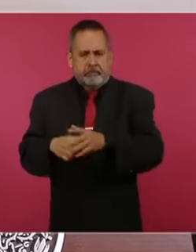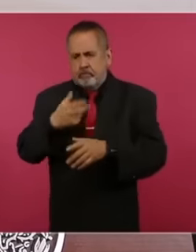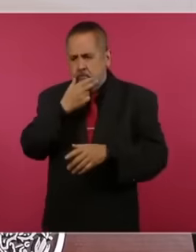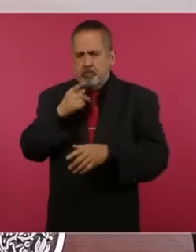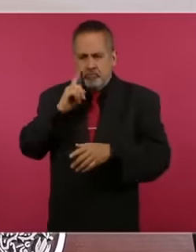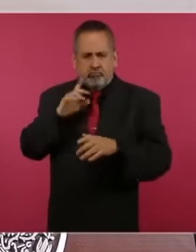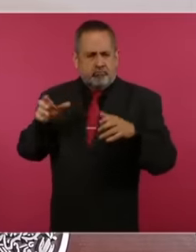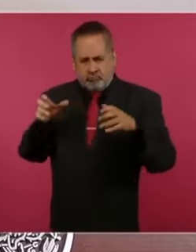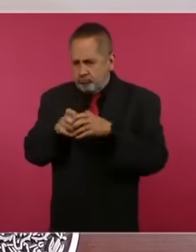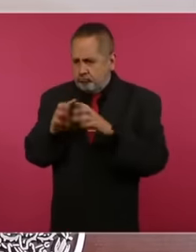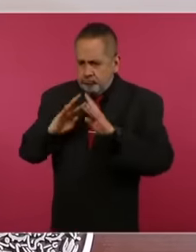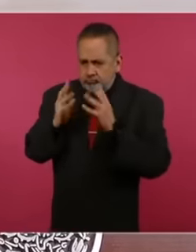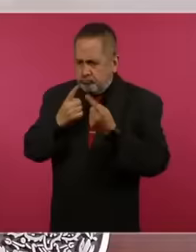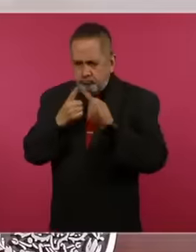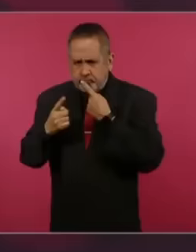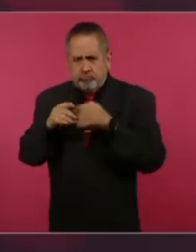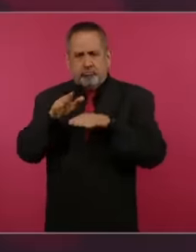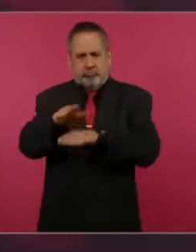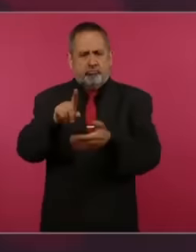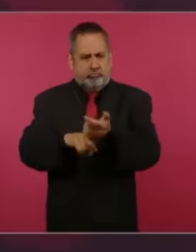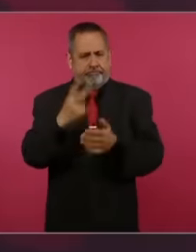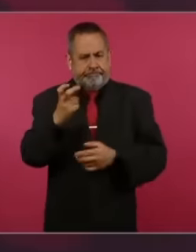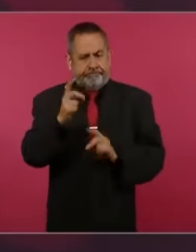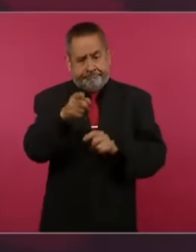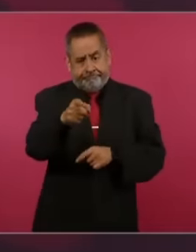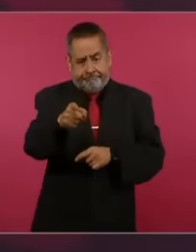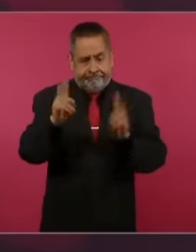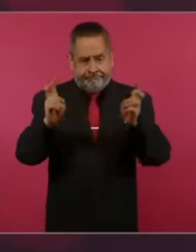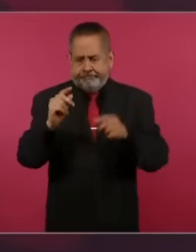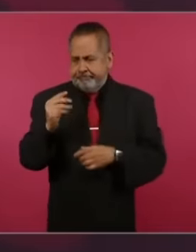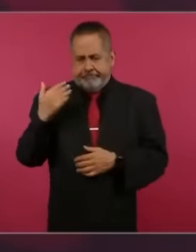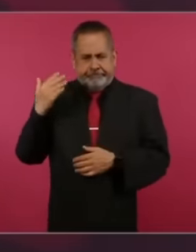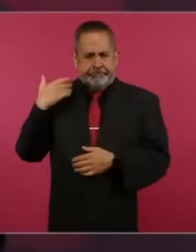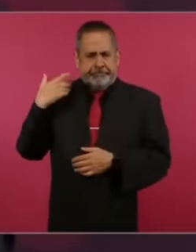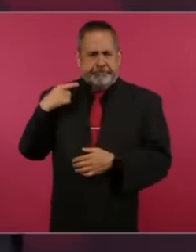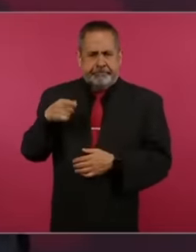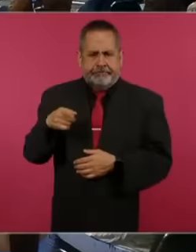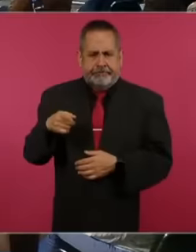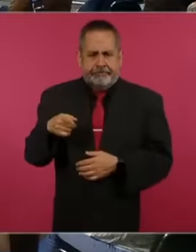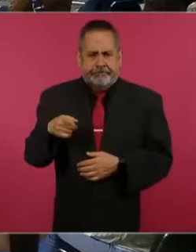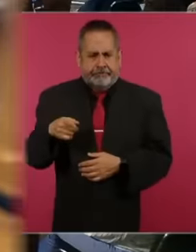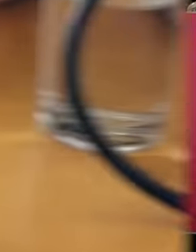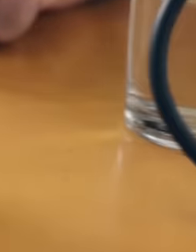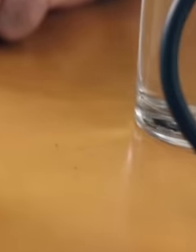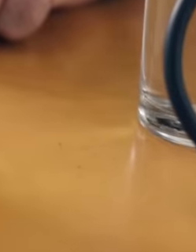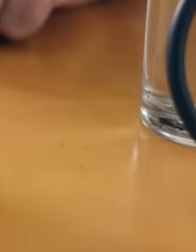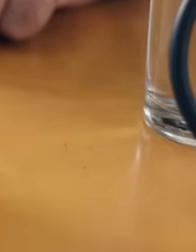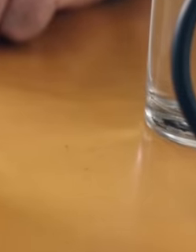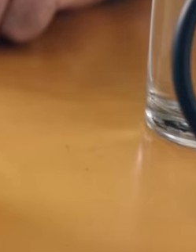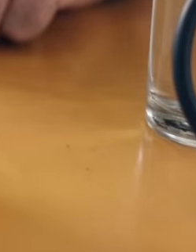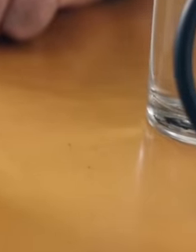because he himself assured that he has not received any letter that